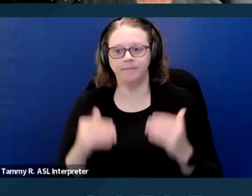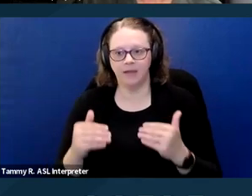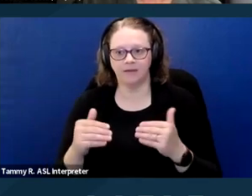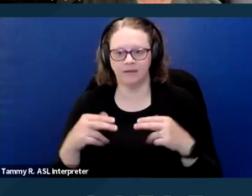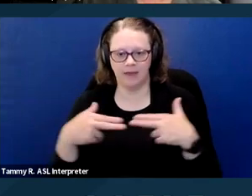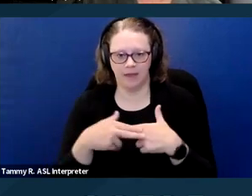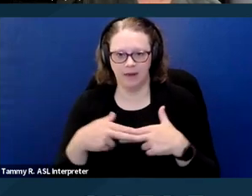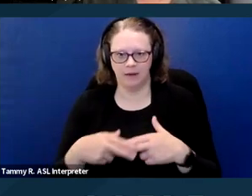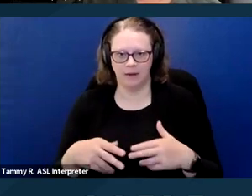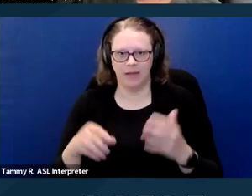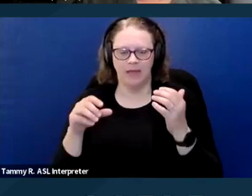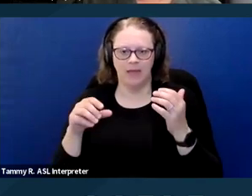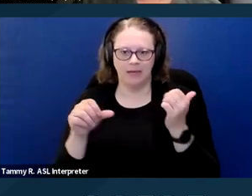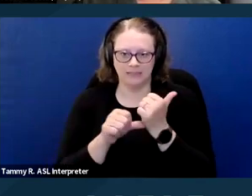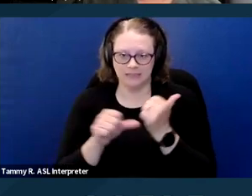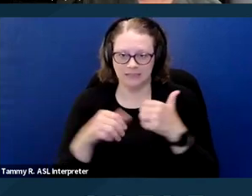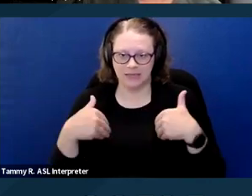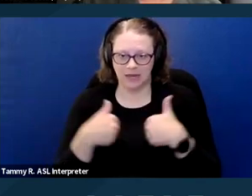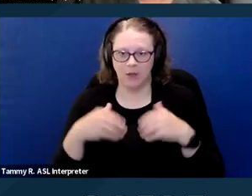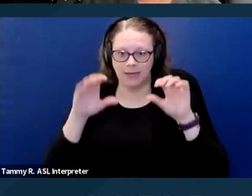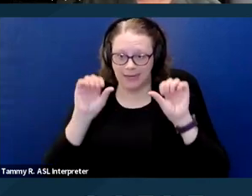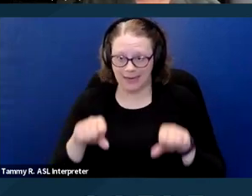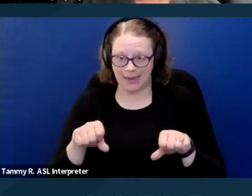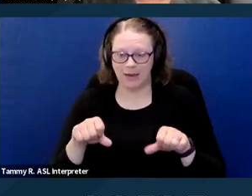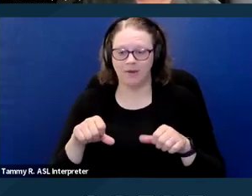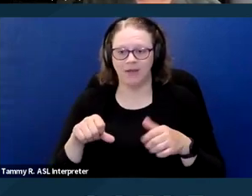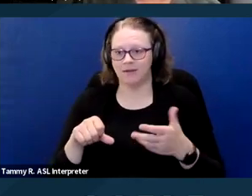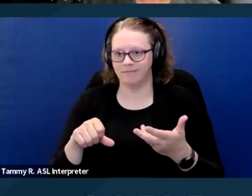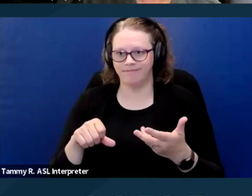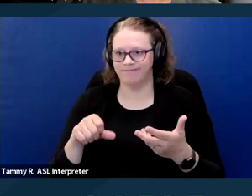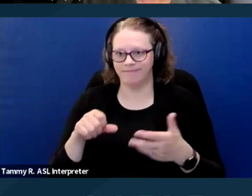An assistance animal can also be excluded if it causes a direct threat.